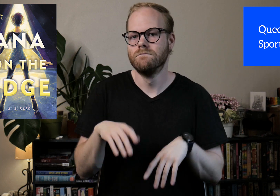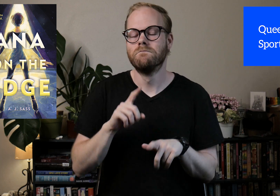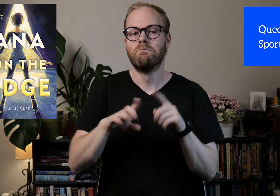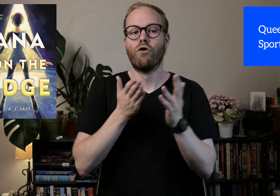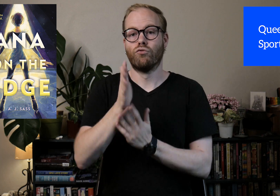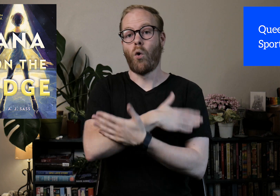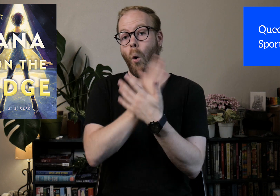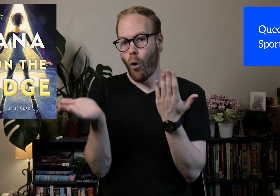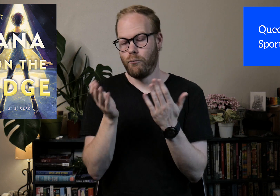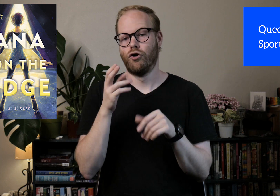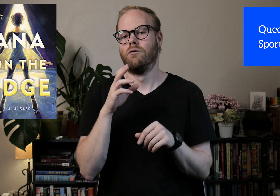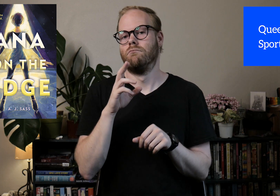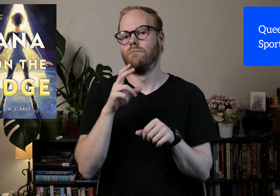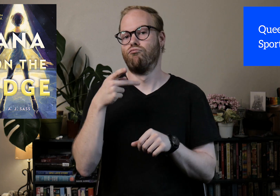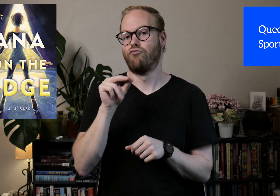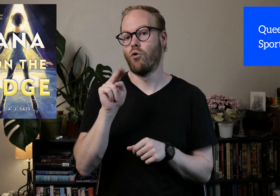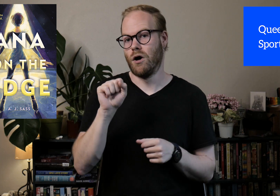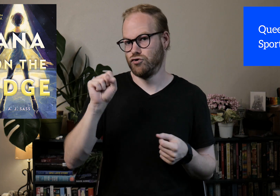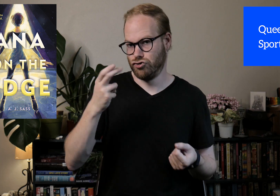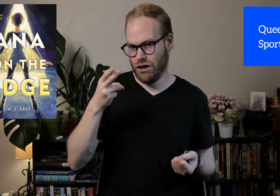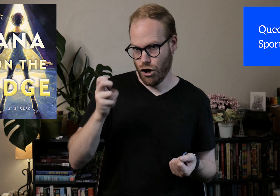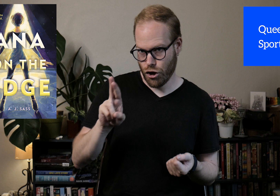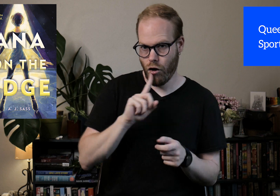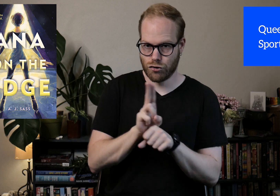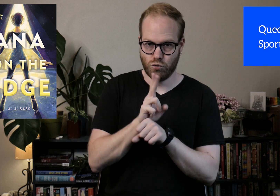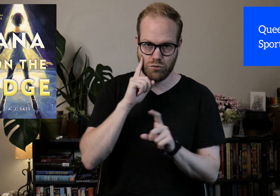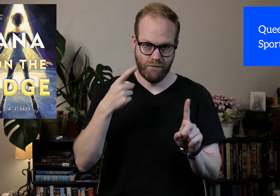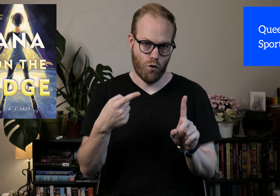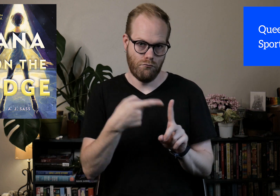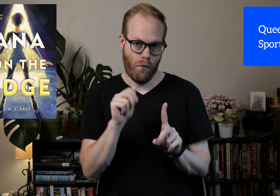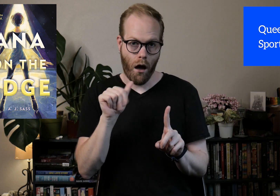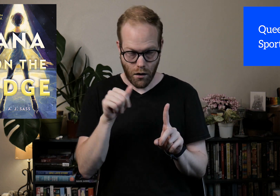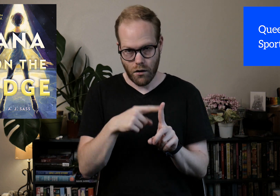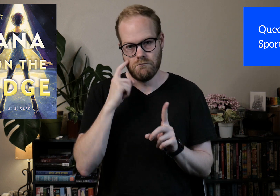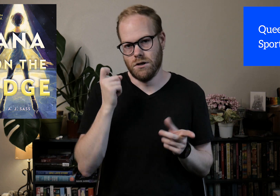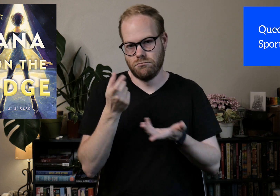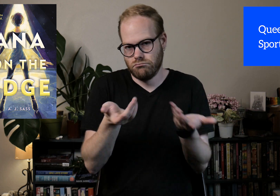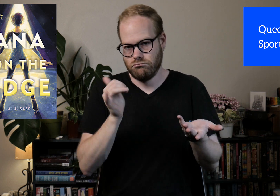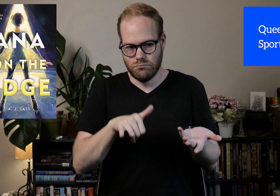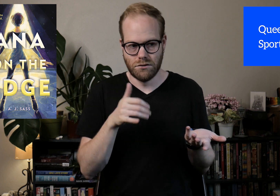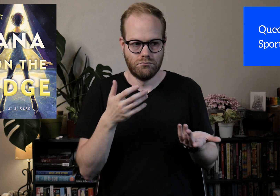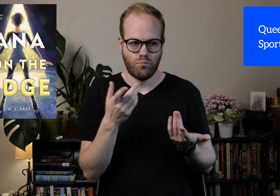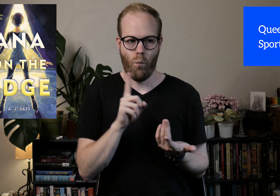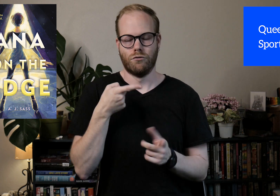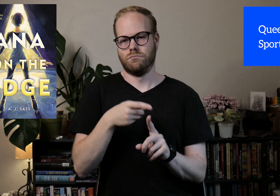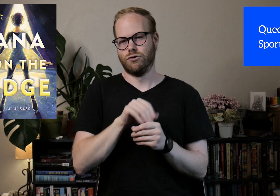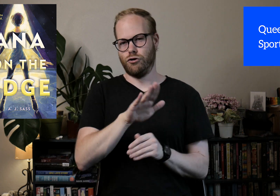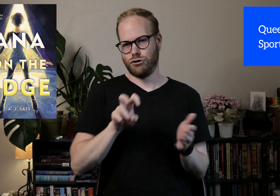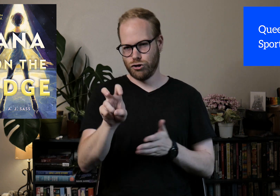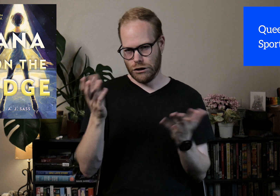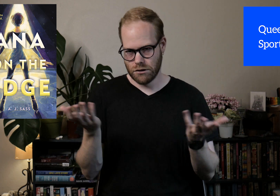But through the whole book, the pronouns she/her are used for Ana, because that's where she is in her journey.